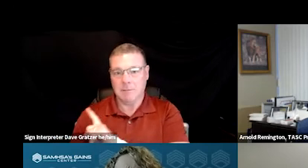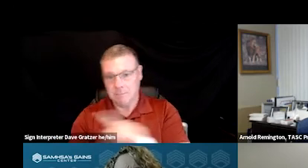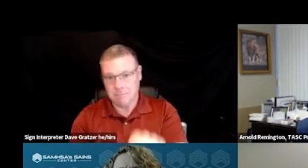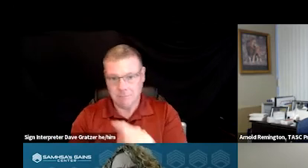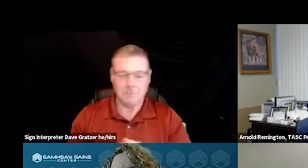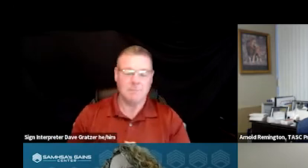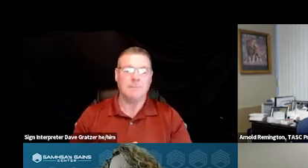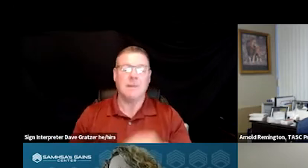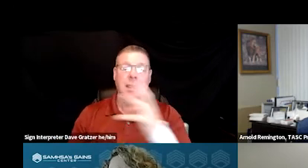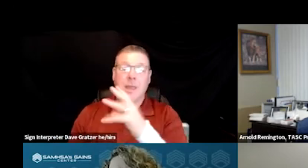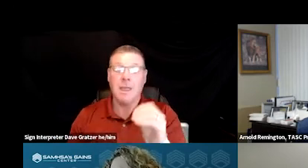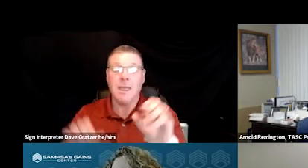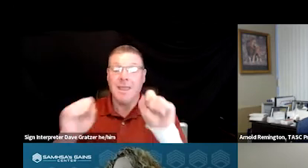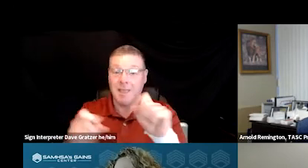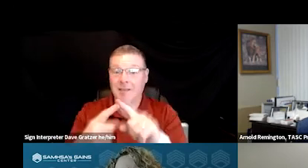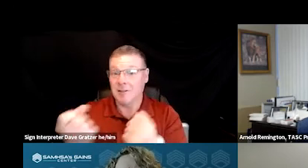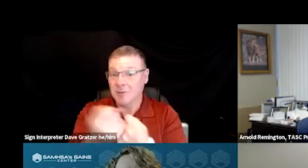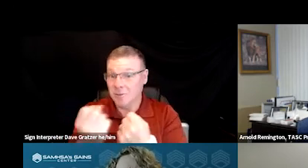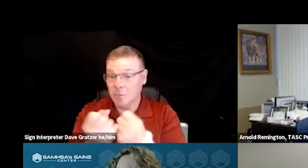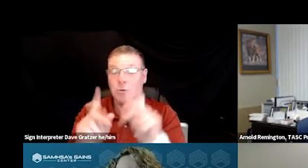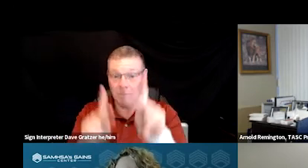able to support somebody there in the community.